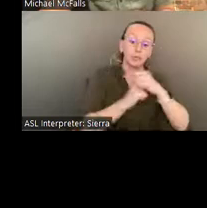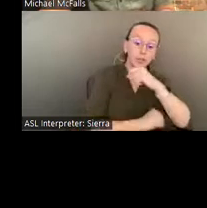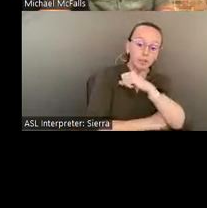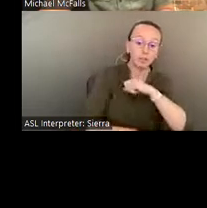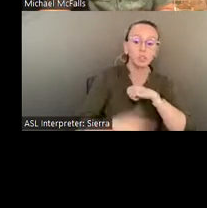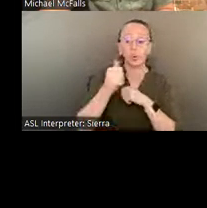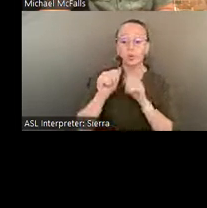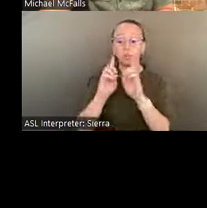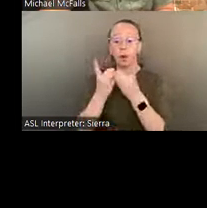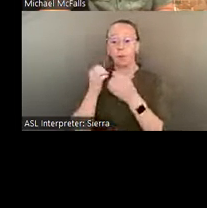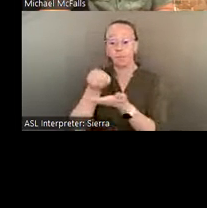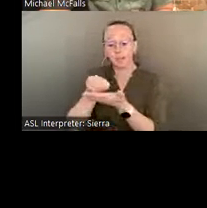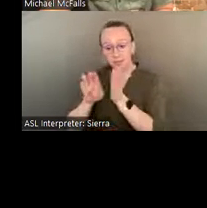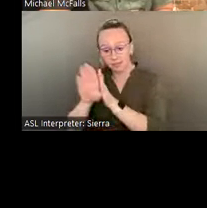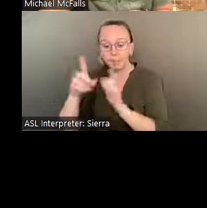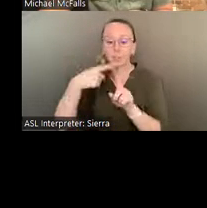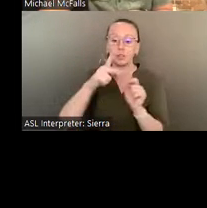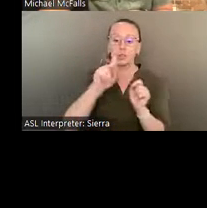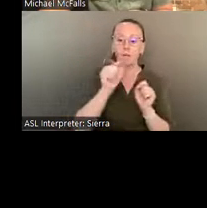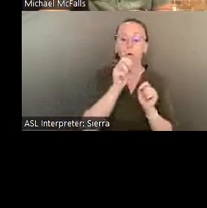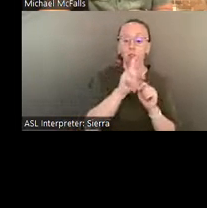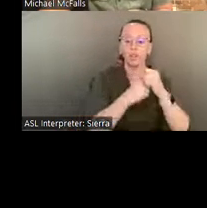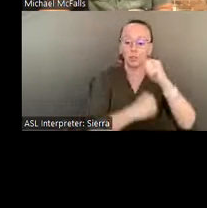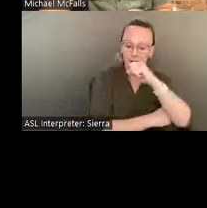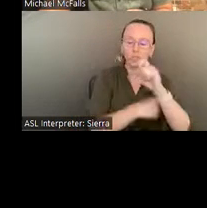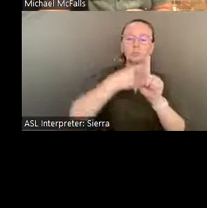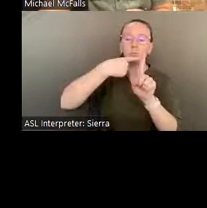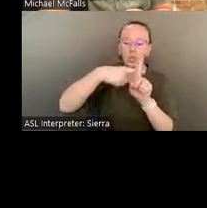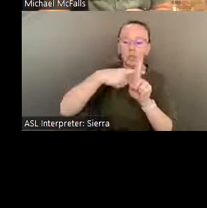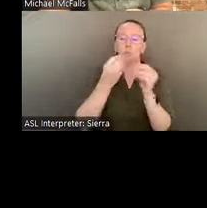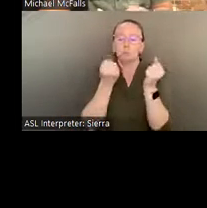We've continued to have numerous articles written about Pasaquan in places like Hyperallergic